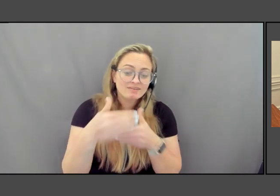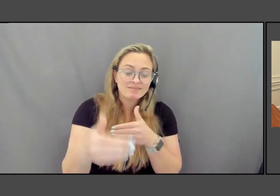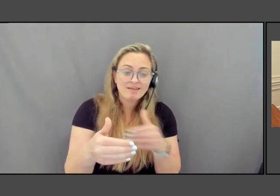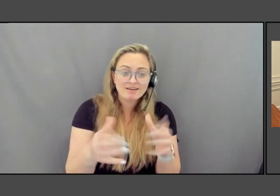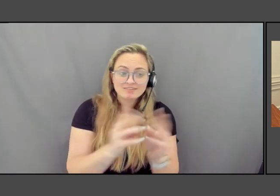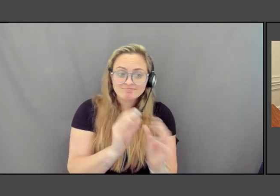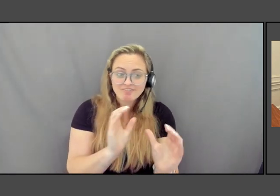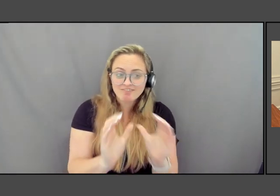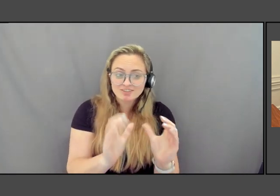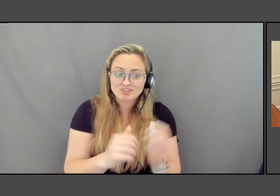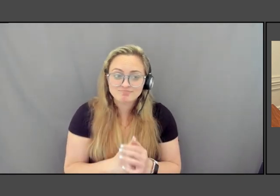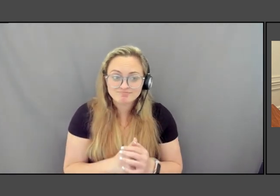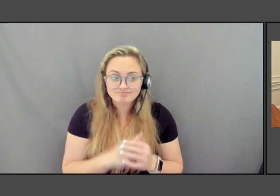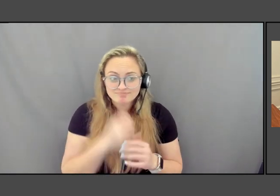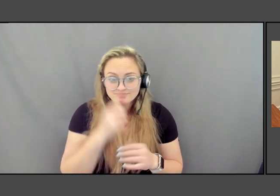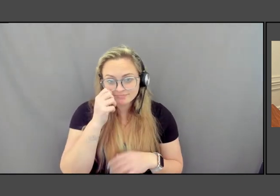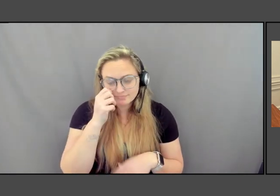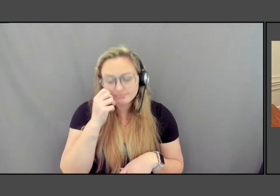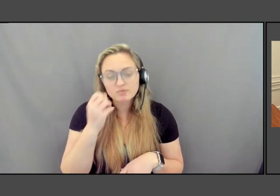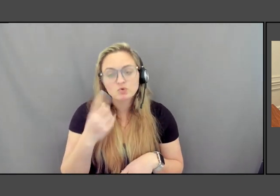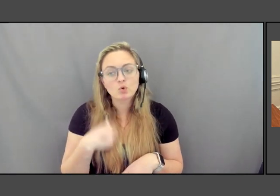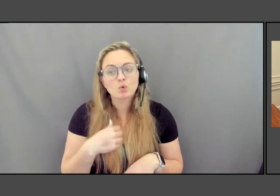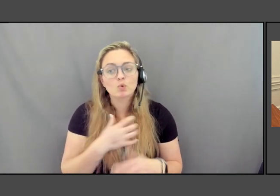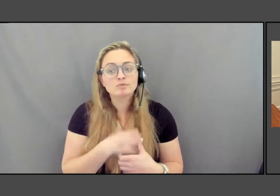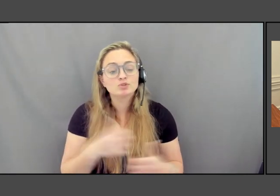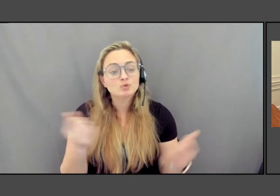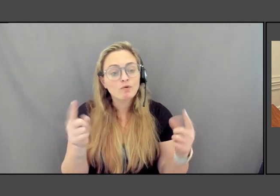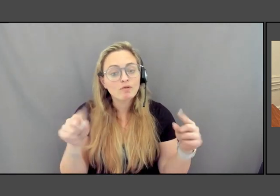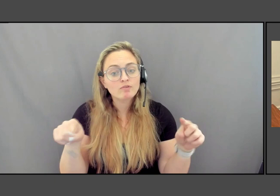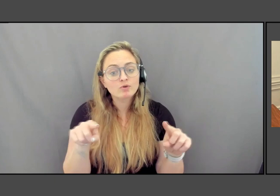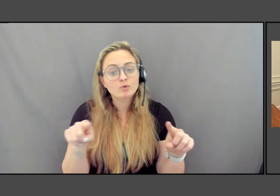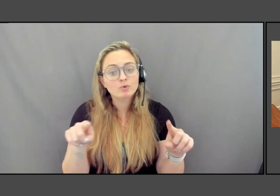And so wishing everybody a wonderful, mindful,